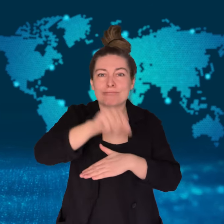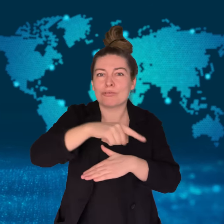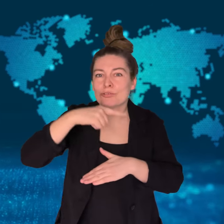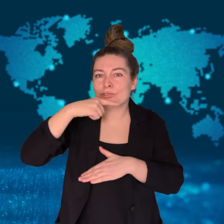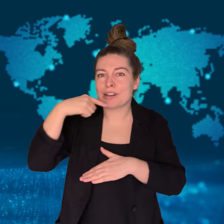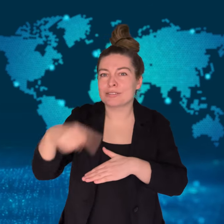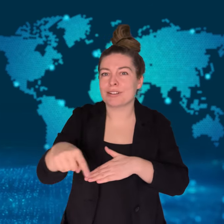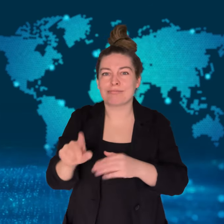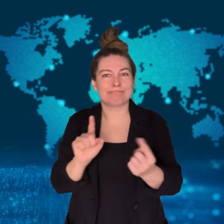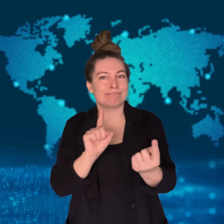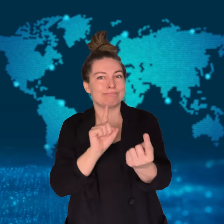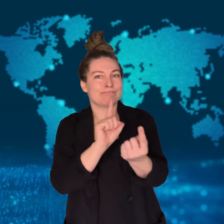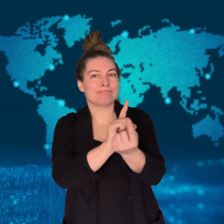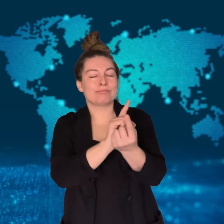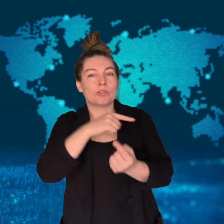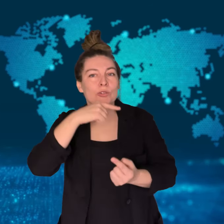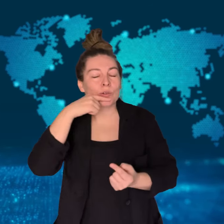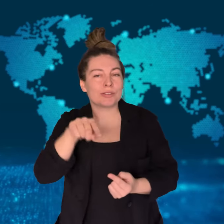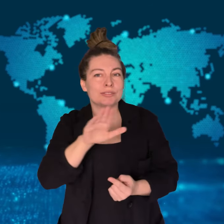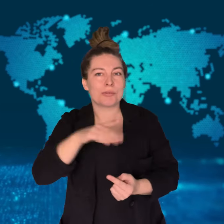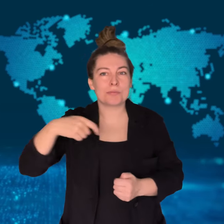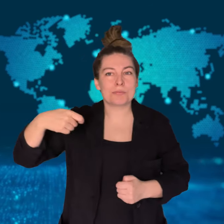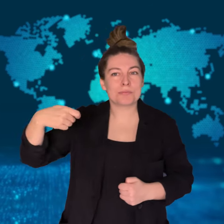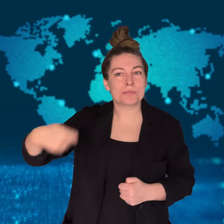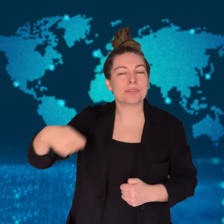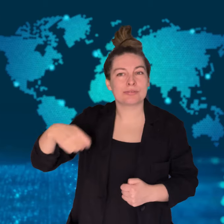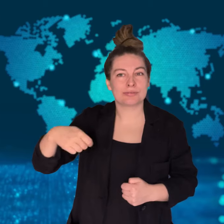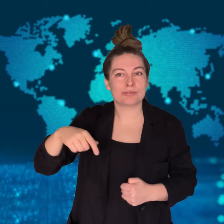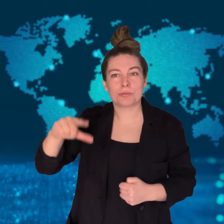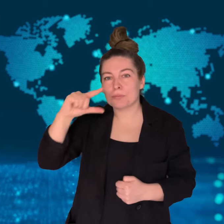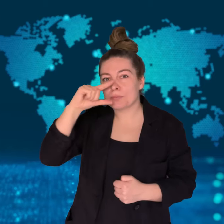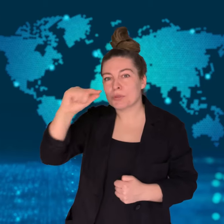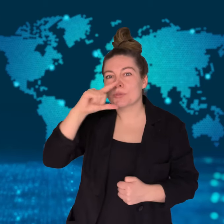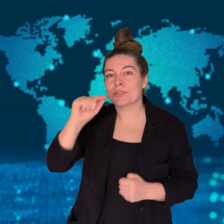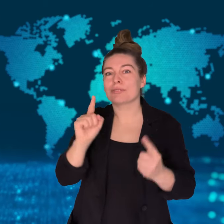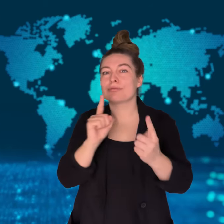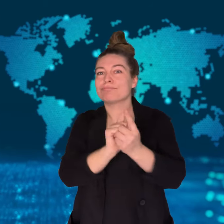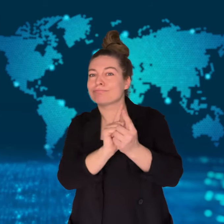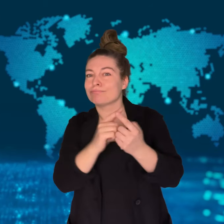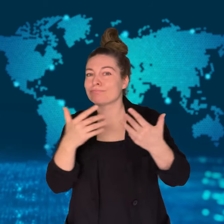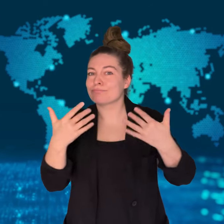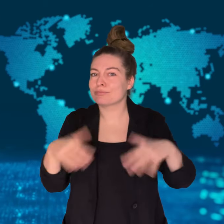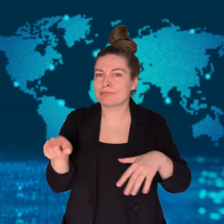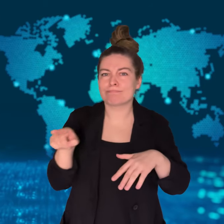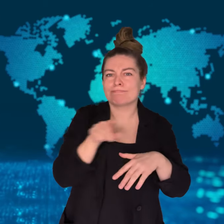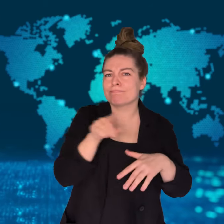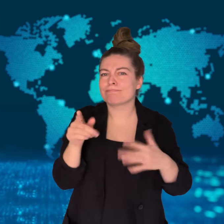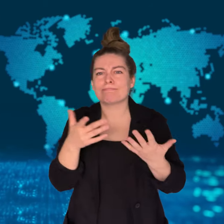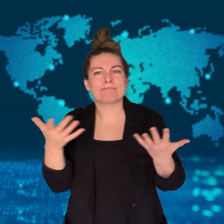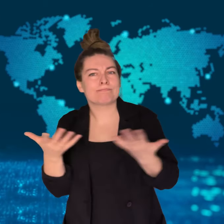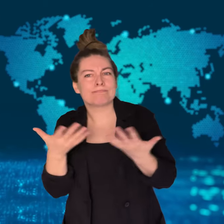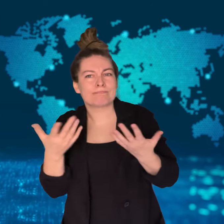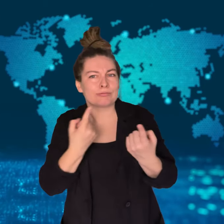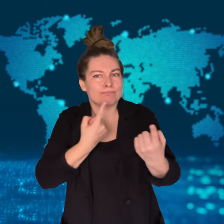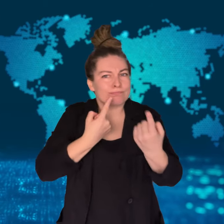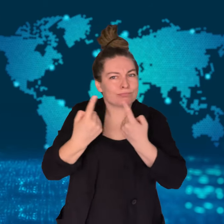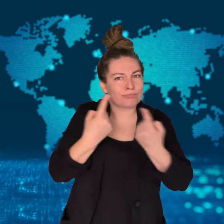went to Russia for a summit with Vladimir Putin, President of Russia.